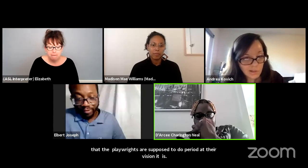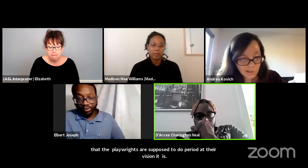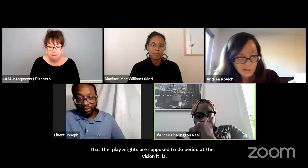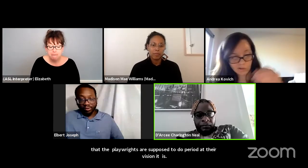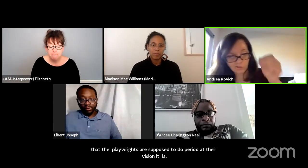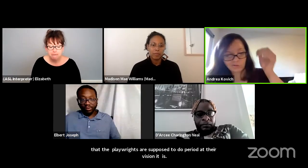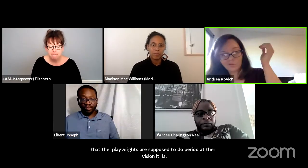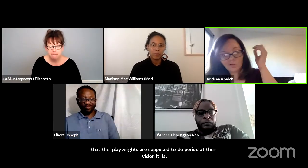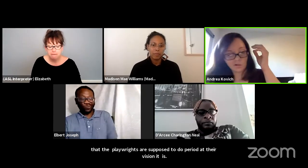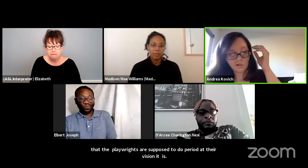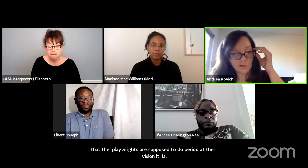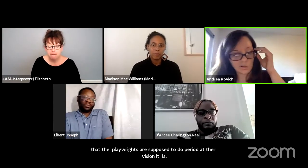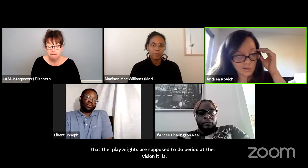Thank you D'Arcee.